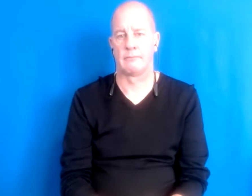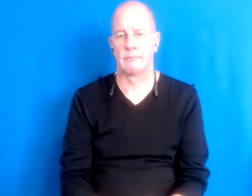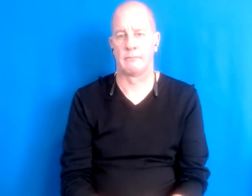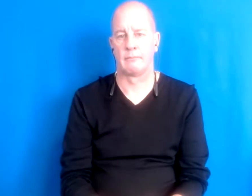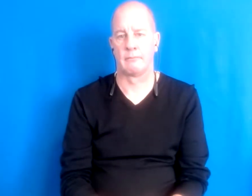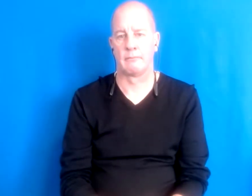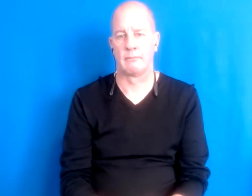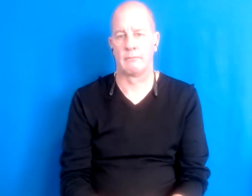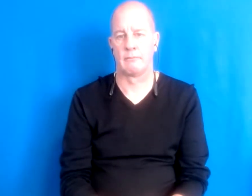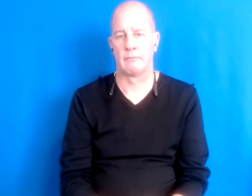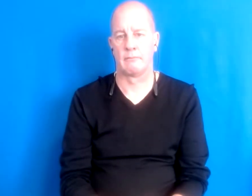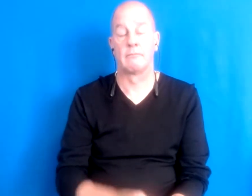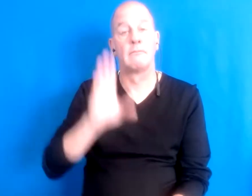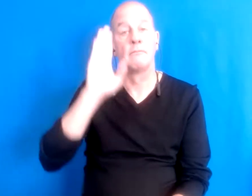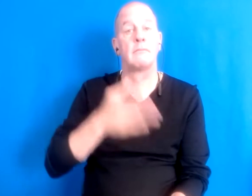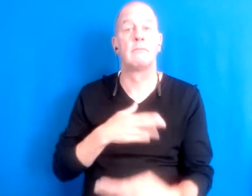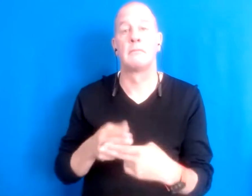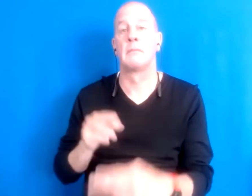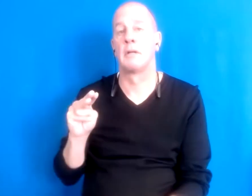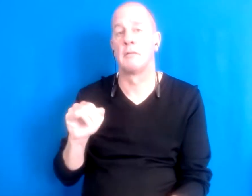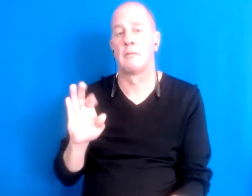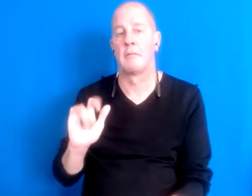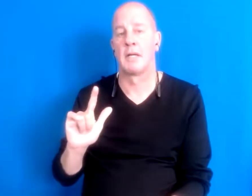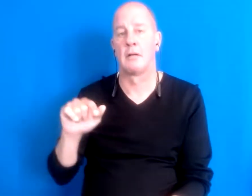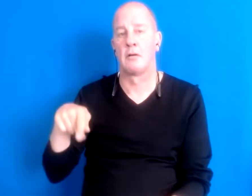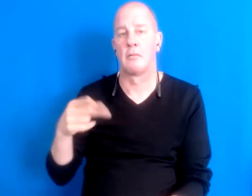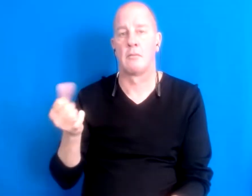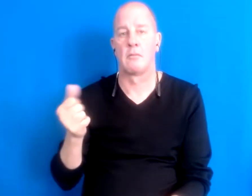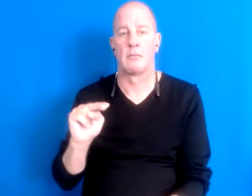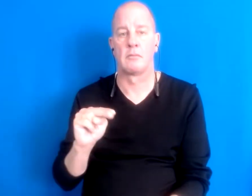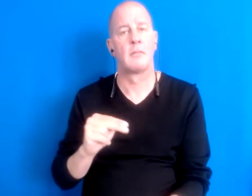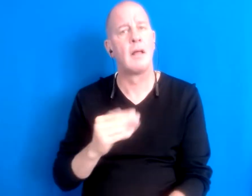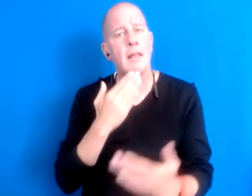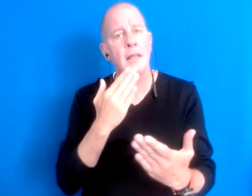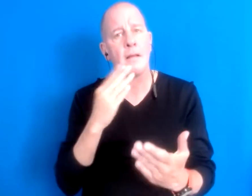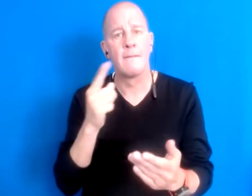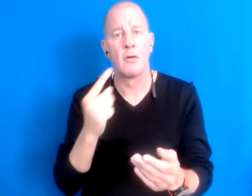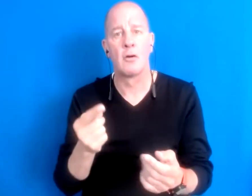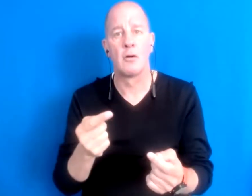I My name is Michael Preston I just wanted to thank you for allowing me to be in a space with y'all.